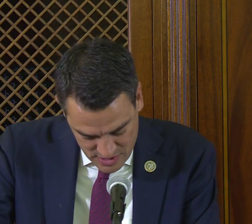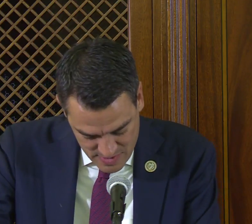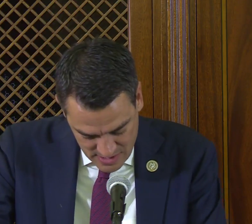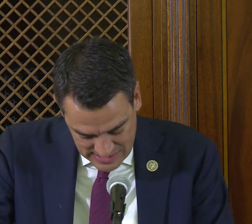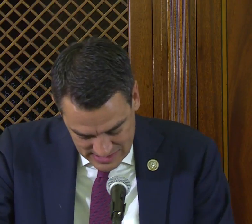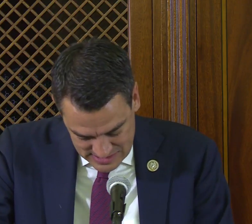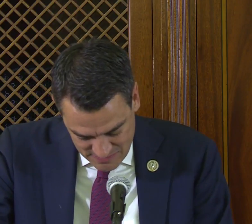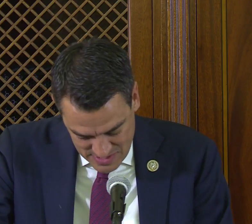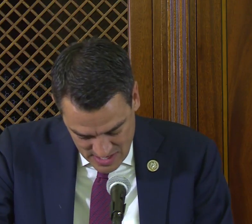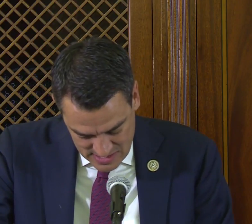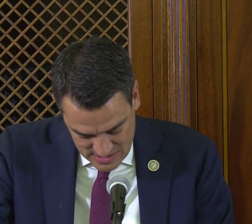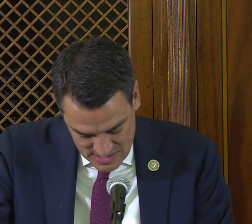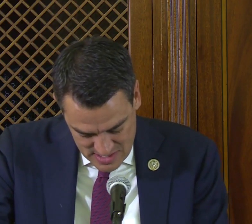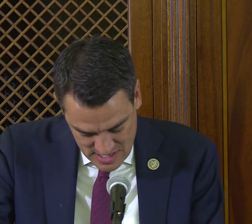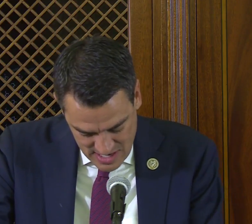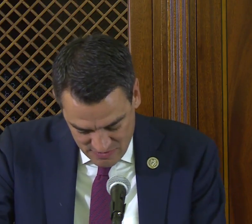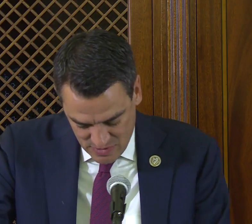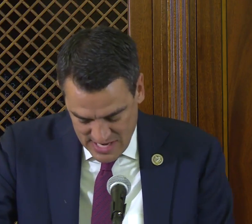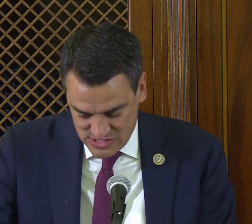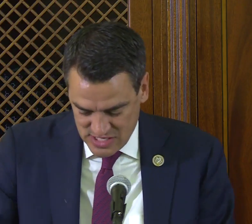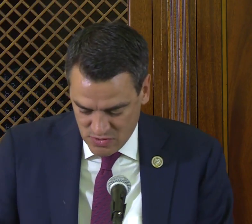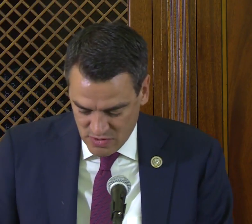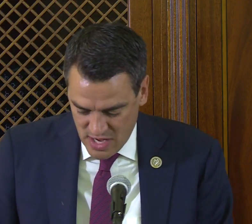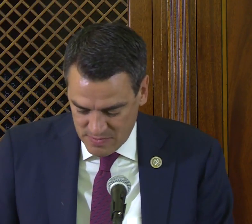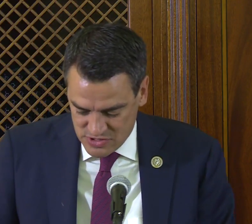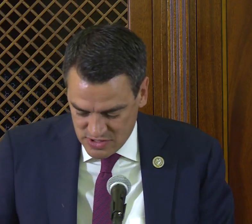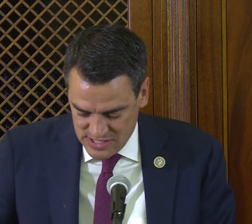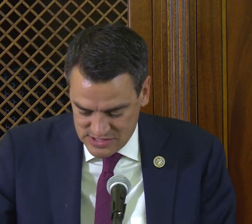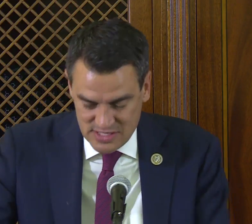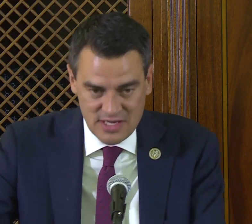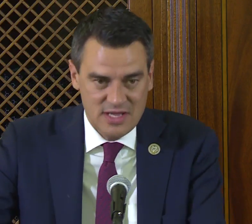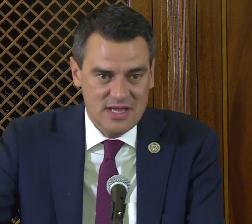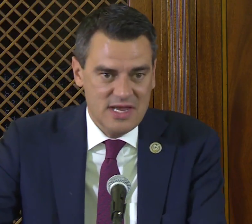in America gets left behind and everyone has equal opportunities.